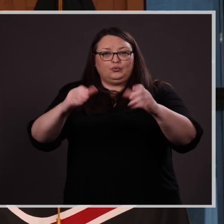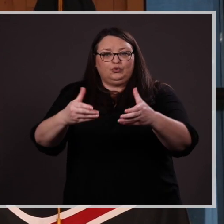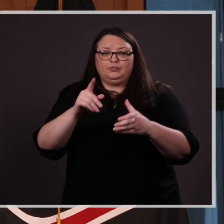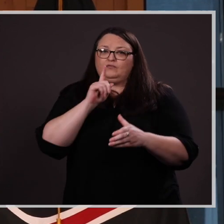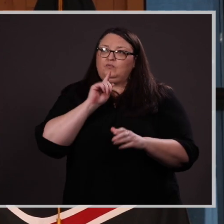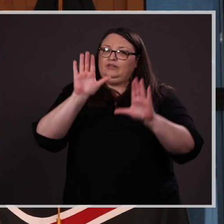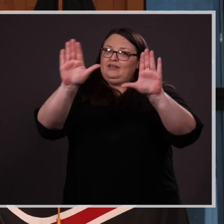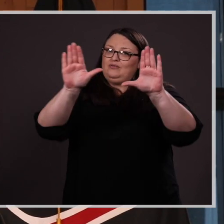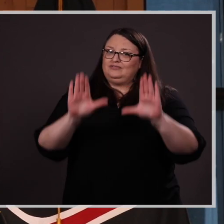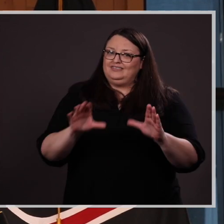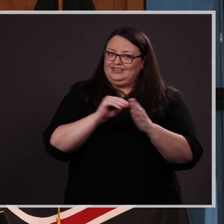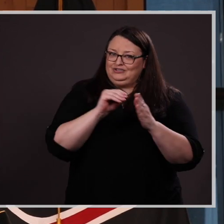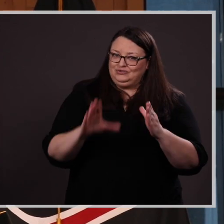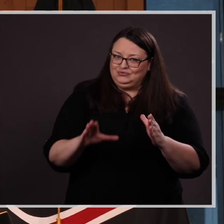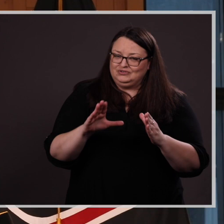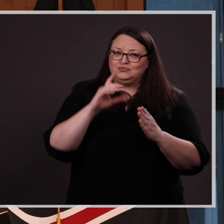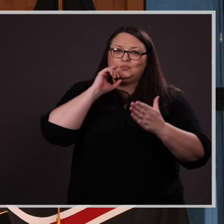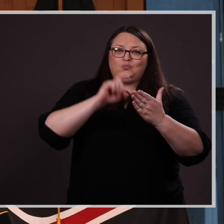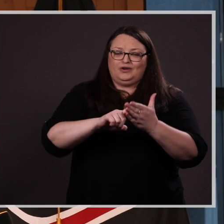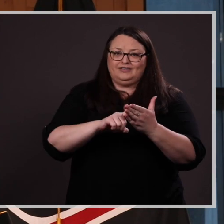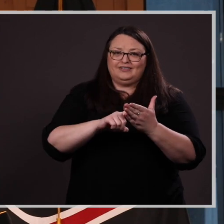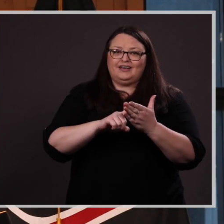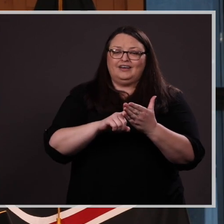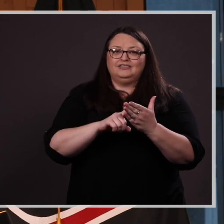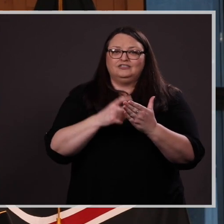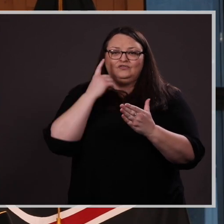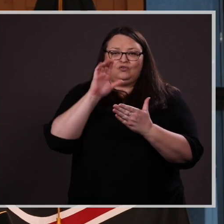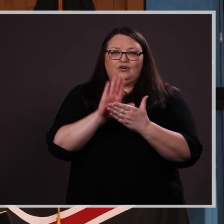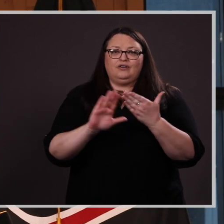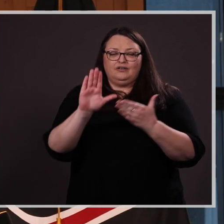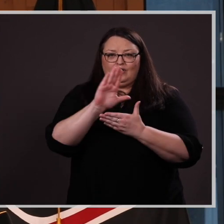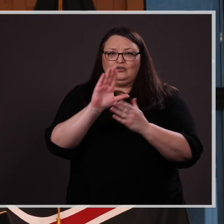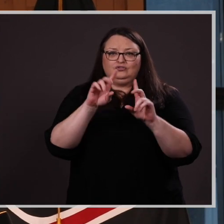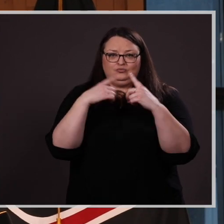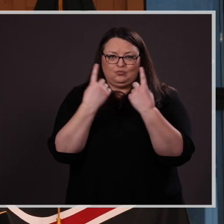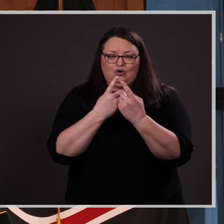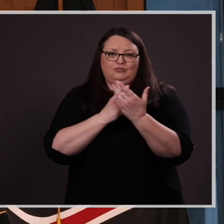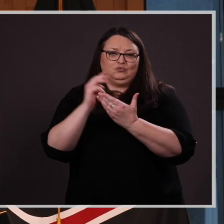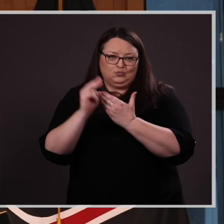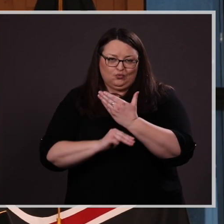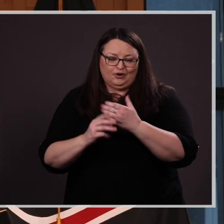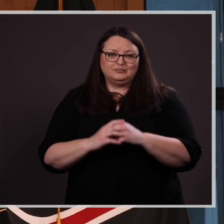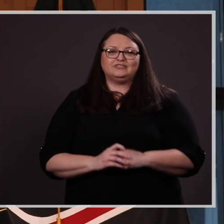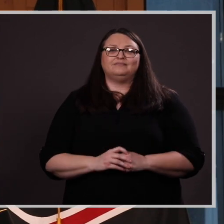truly outstanding students being recognized by our college’s departments and programs.